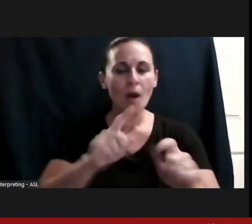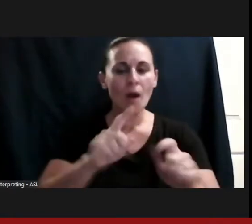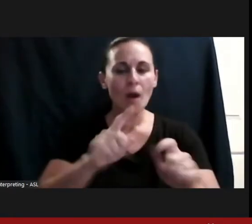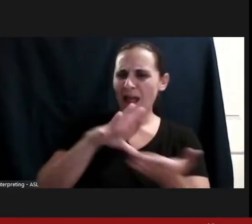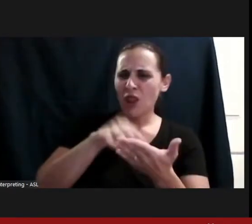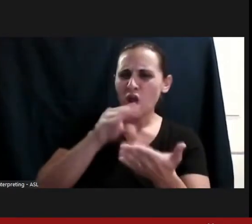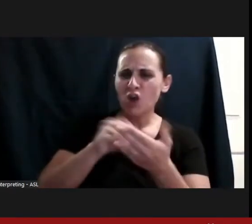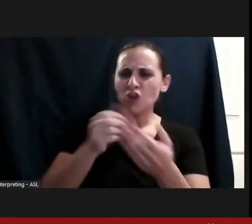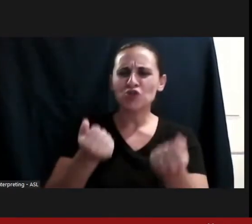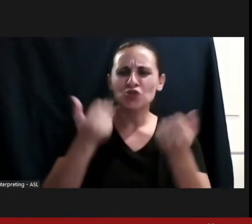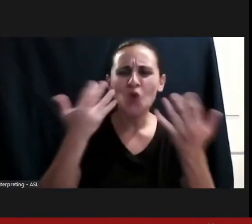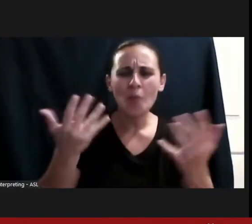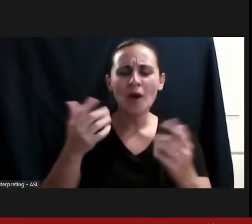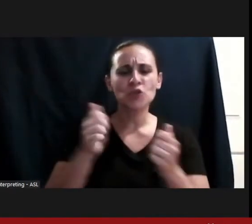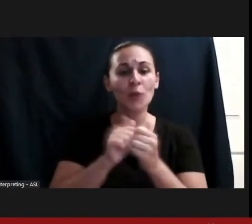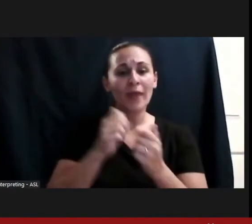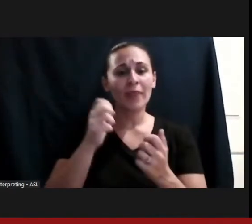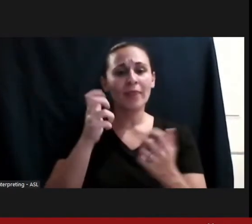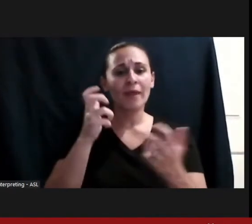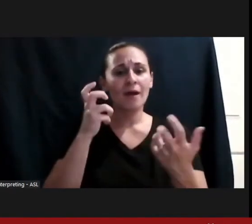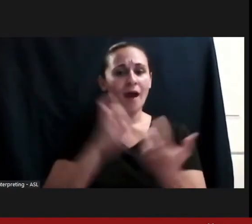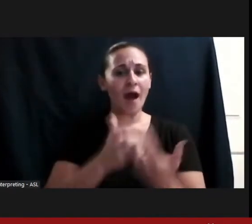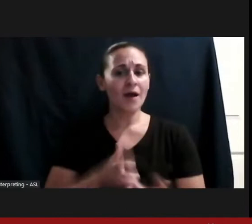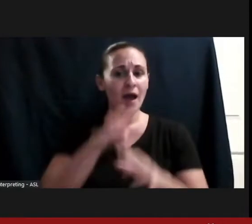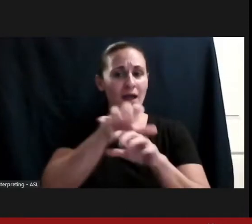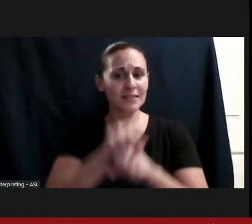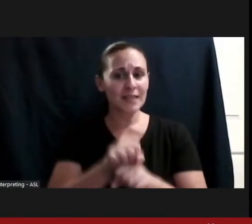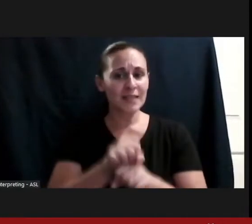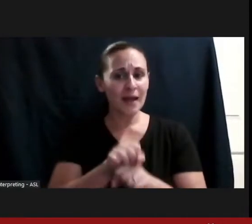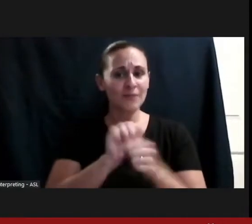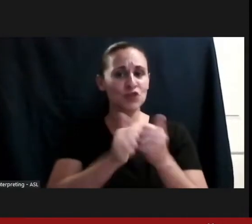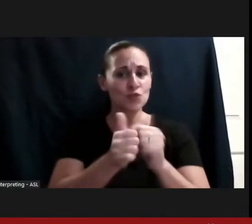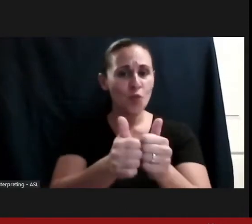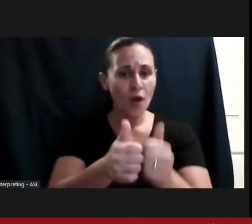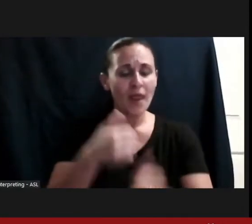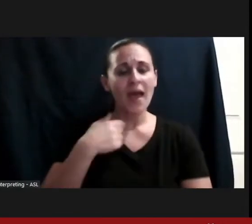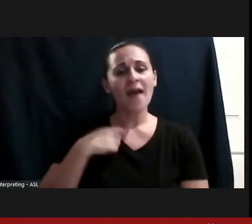and I learned about some junior wheelchair racing team practicing in the Midwest.